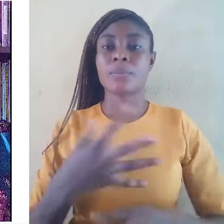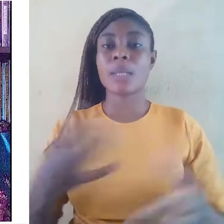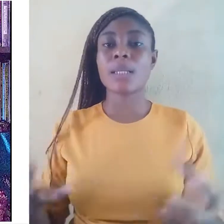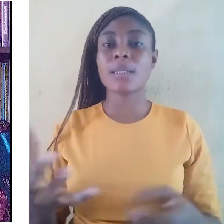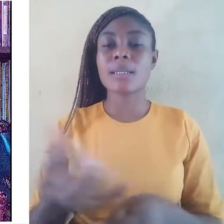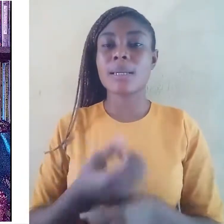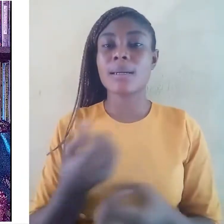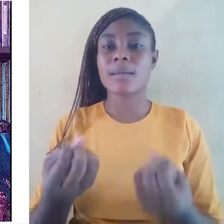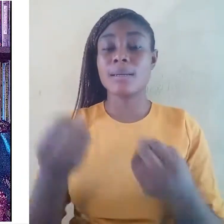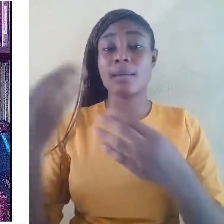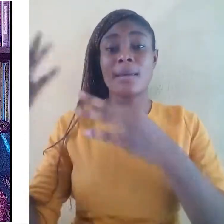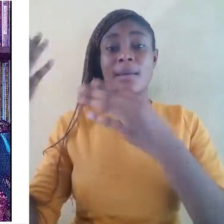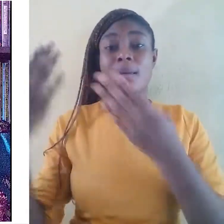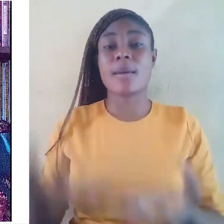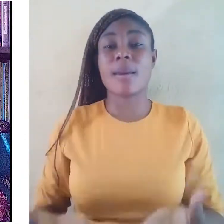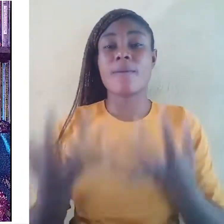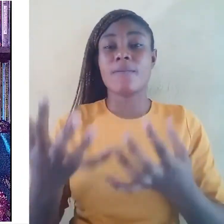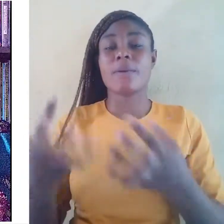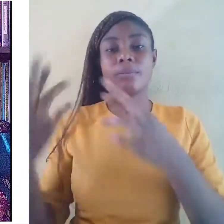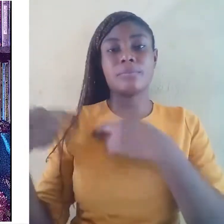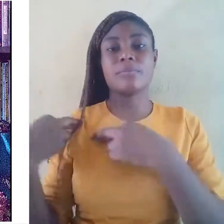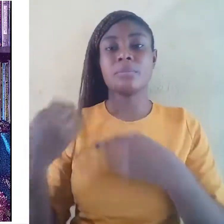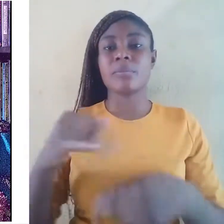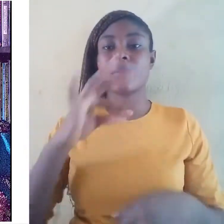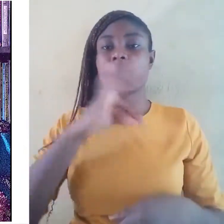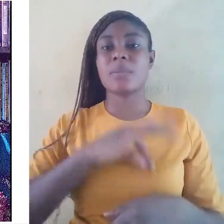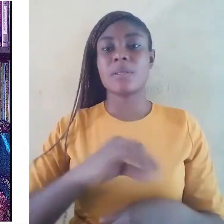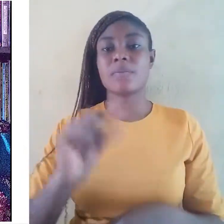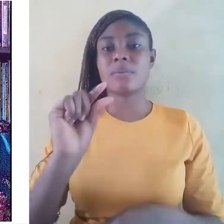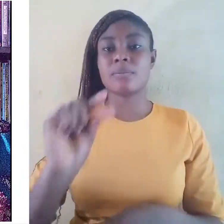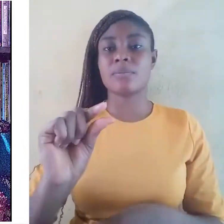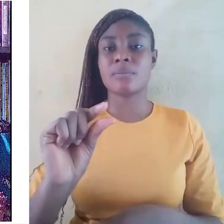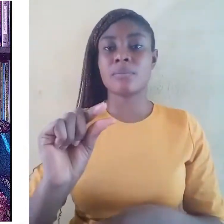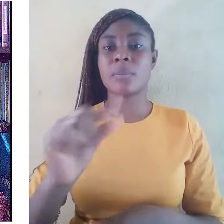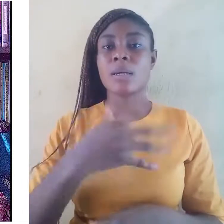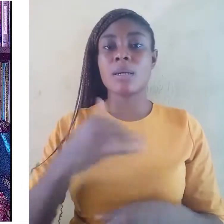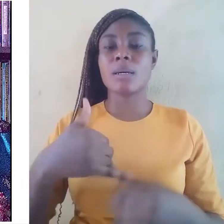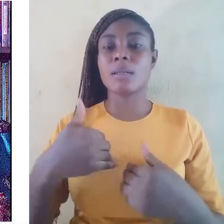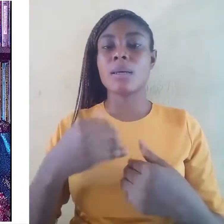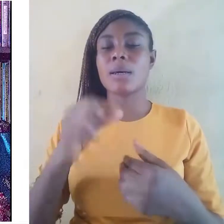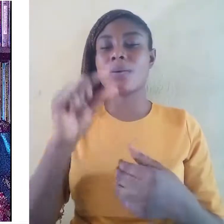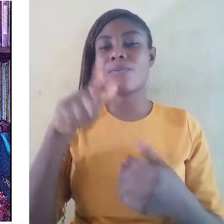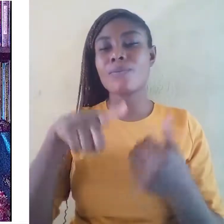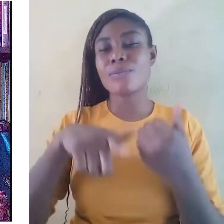They benefit less from the government and they have incredibly low status.